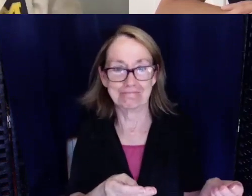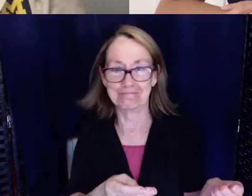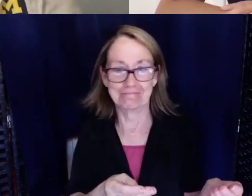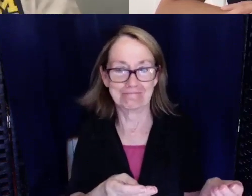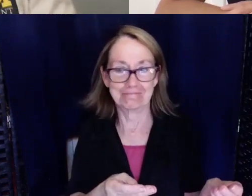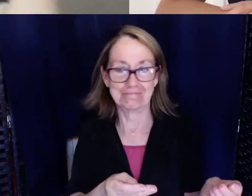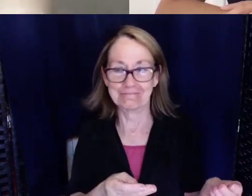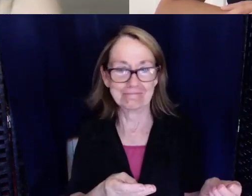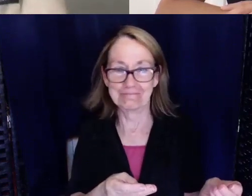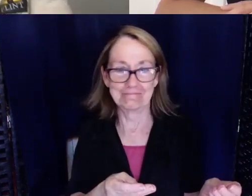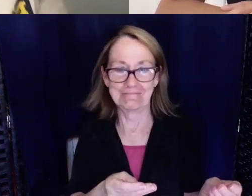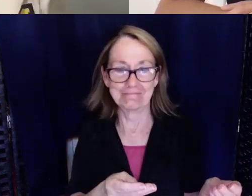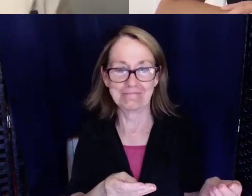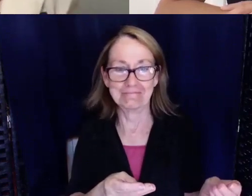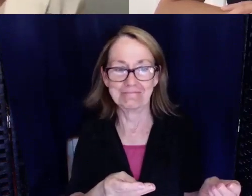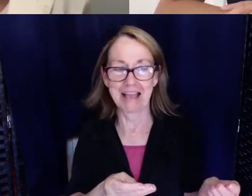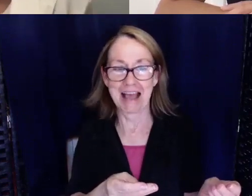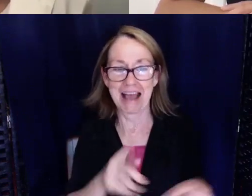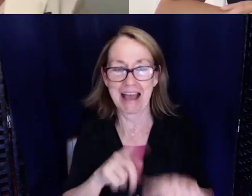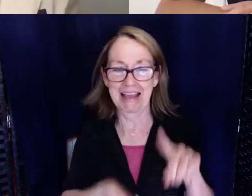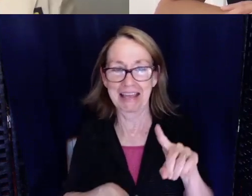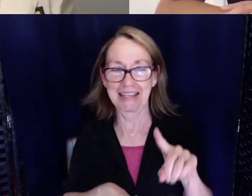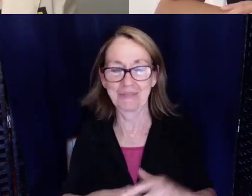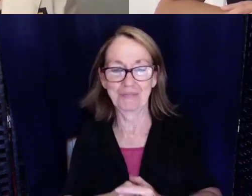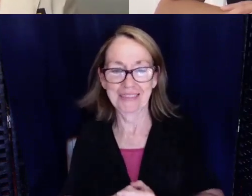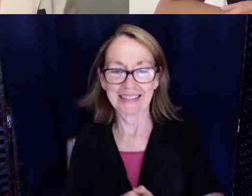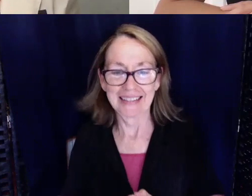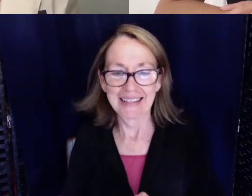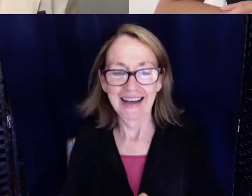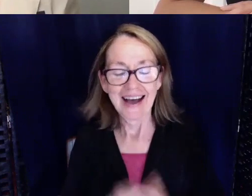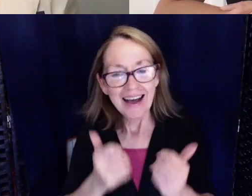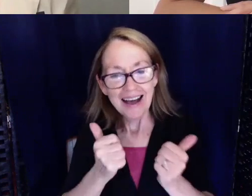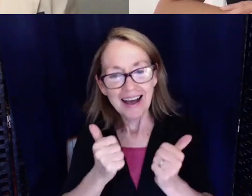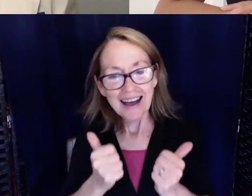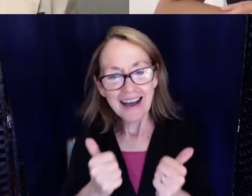and I just passed it. So that I try to begin with that story because